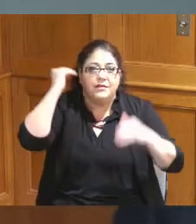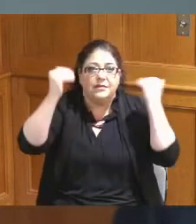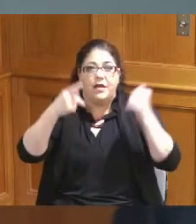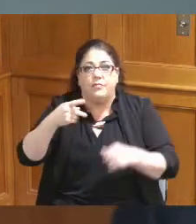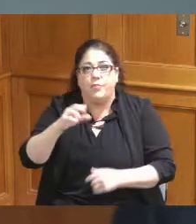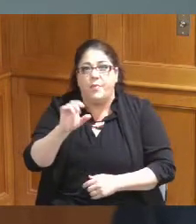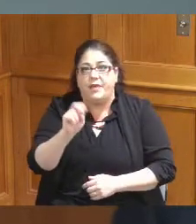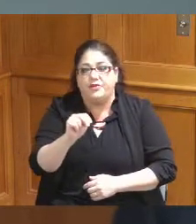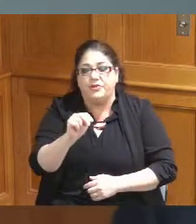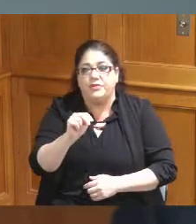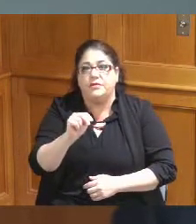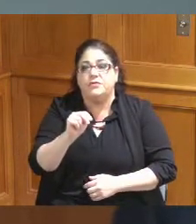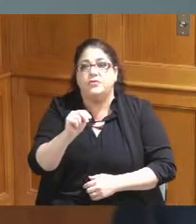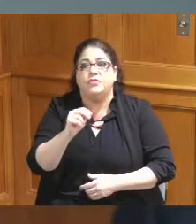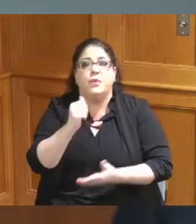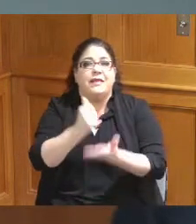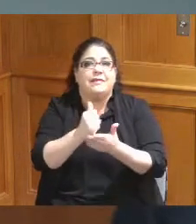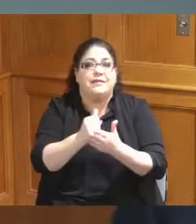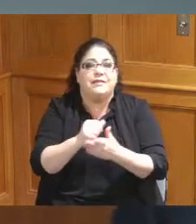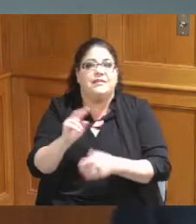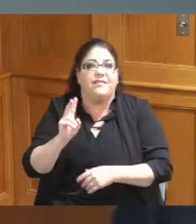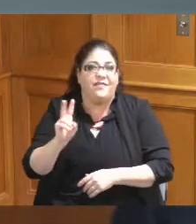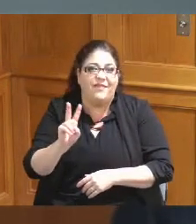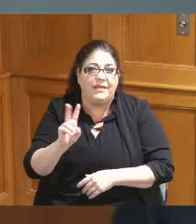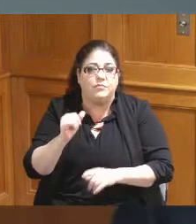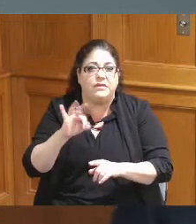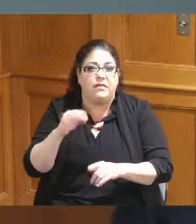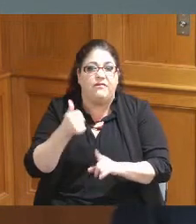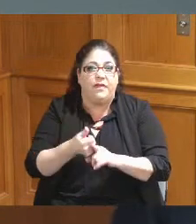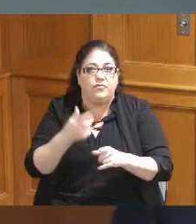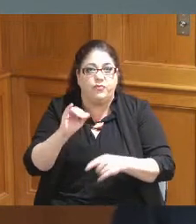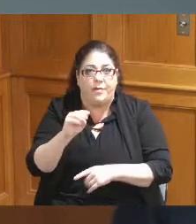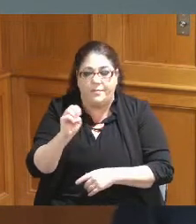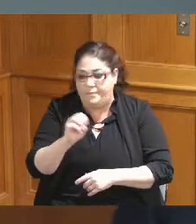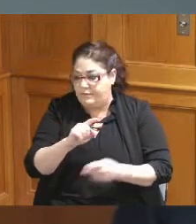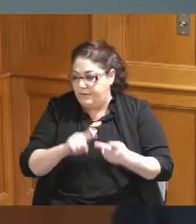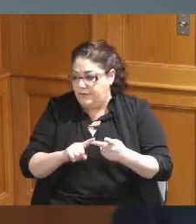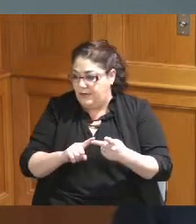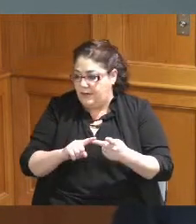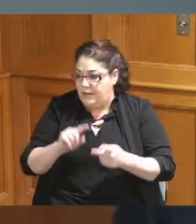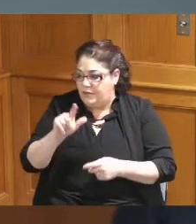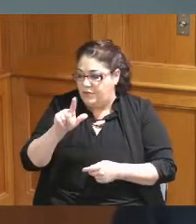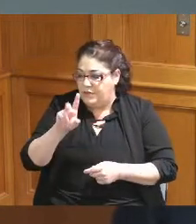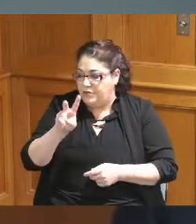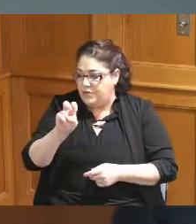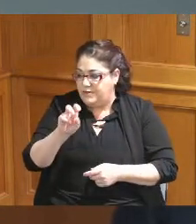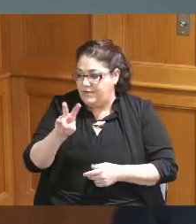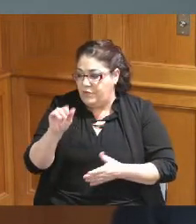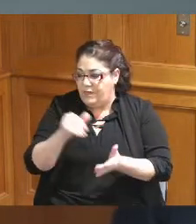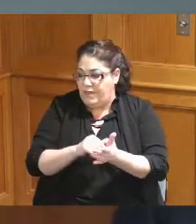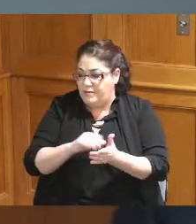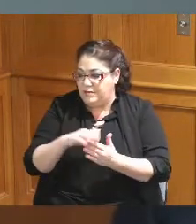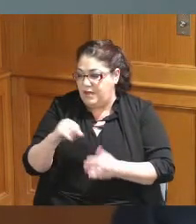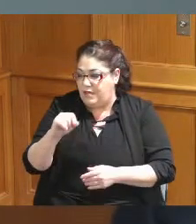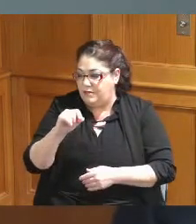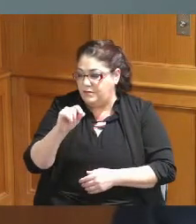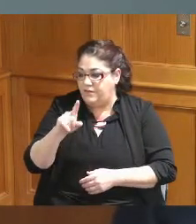a grant to assist victims of crime 237 thousand dollar Grant Recovery Ohio grant for QRT in the